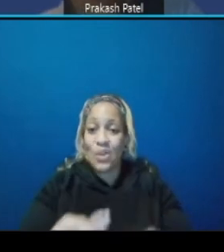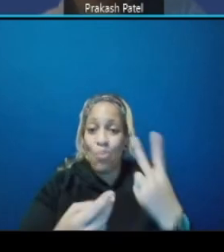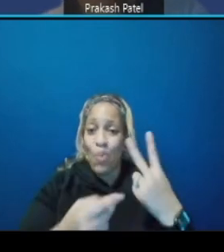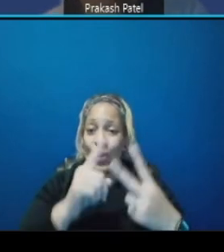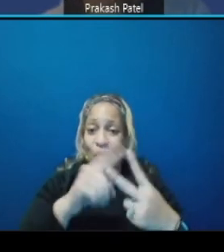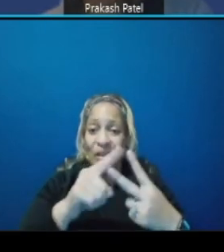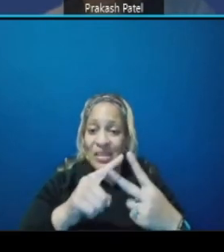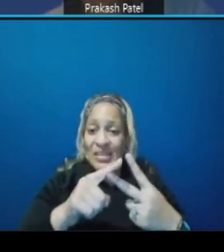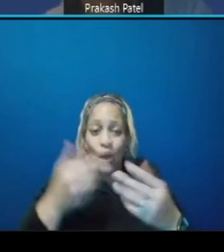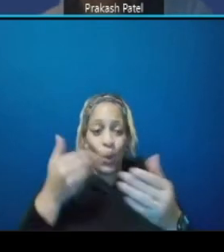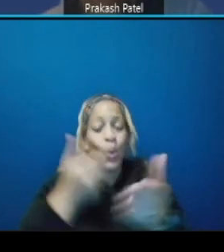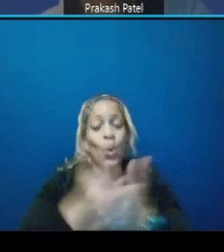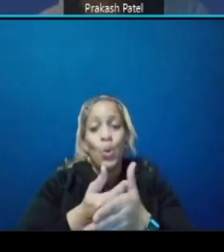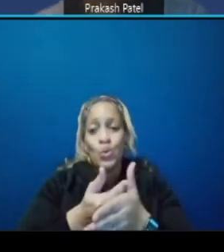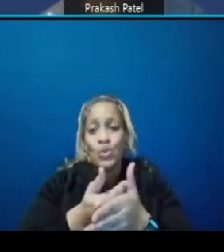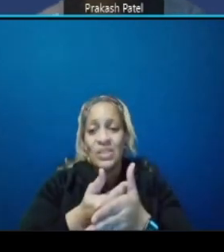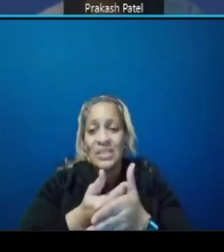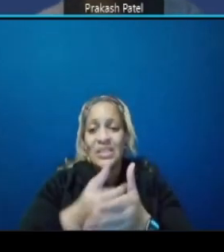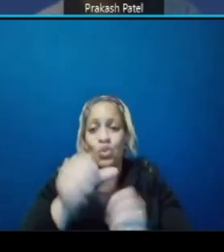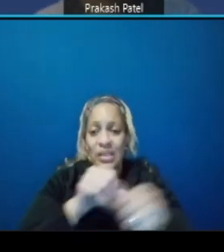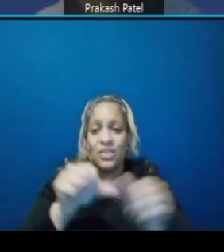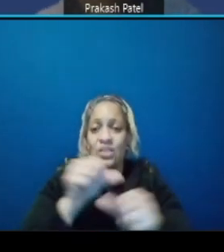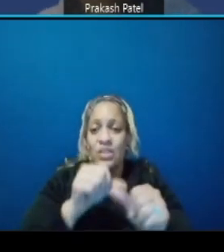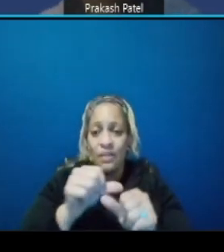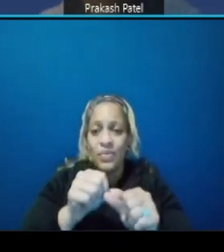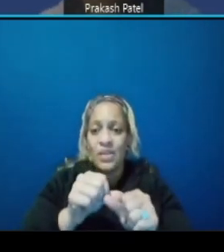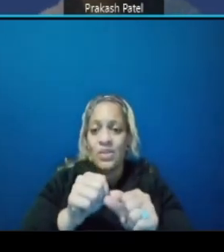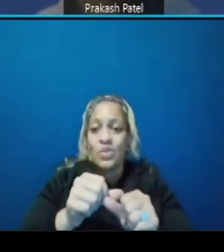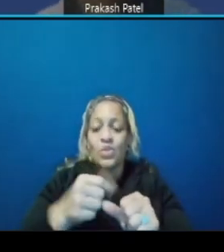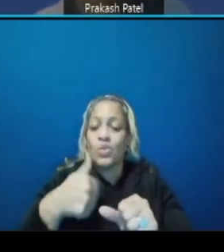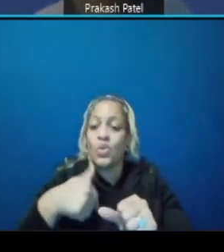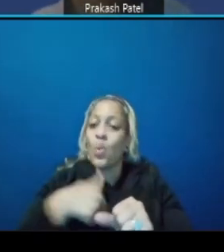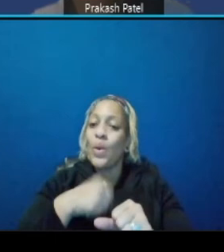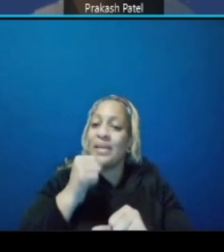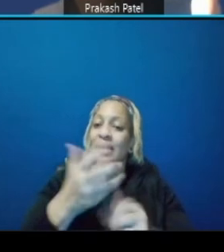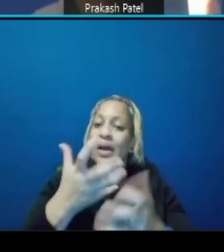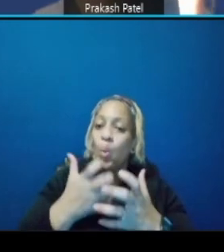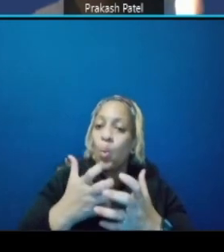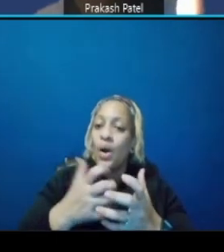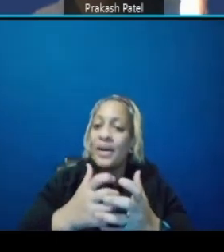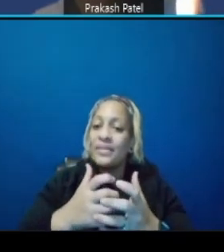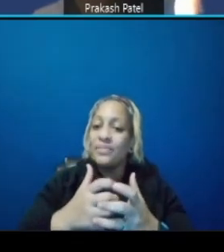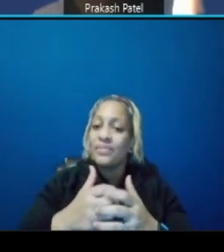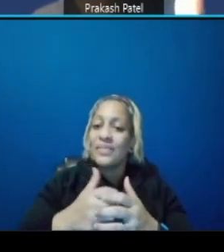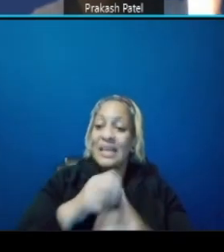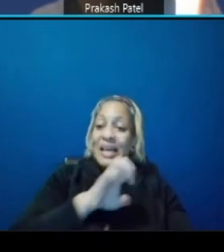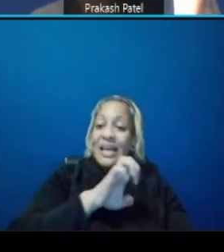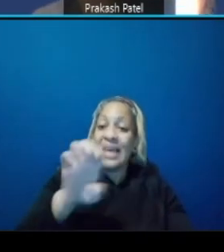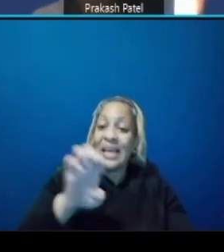to each other's and that's why we want we didn't want to have east capitol street traffic exiting